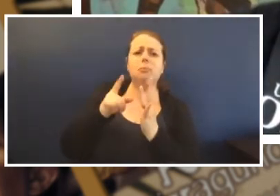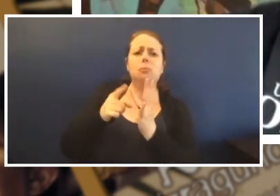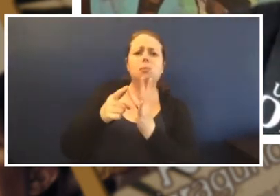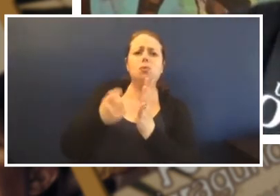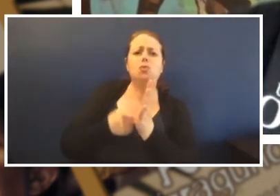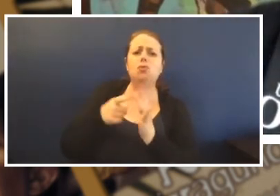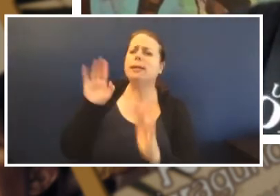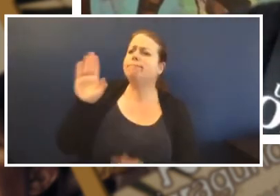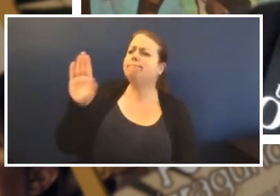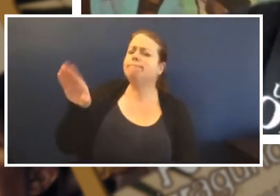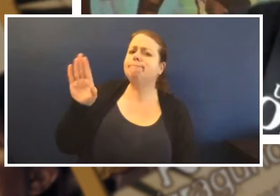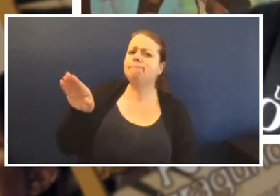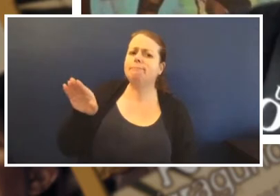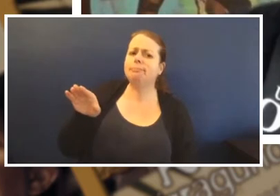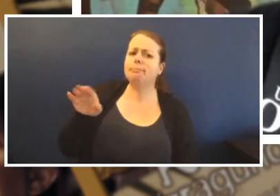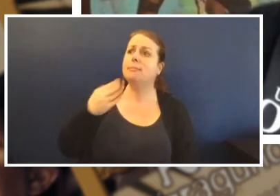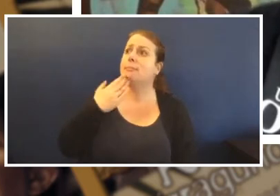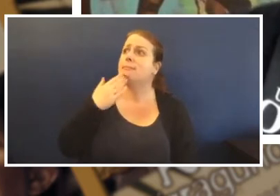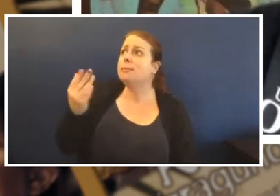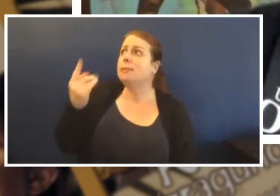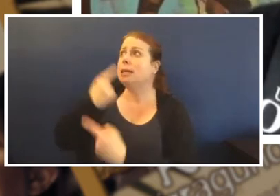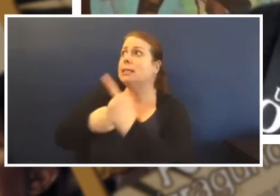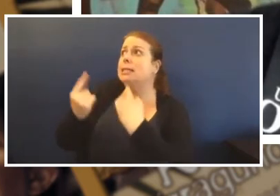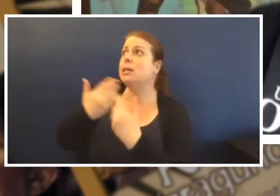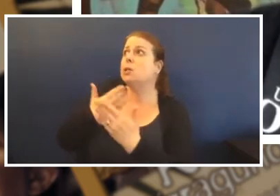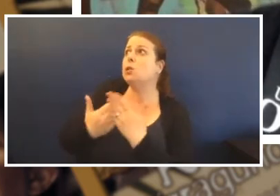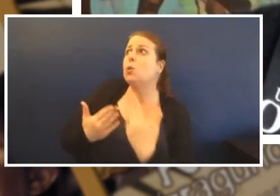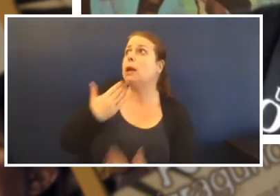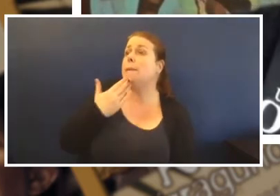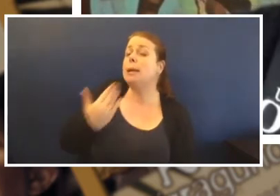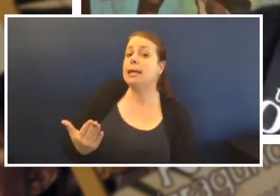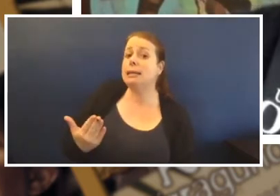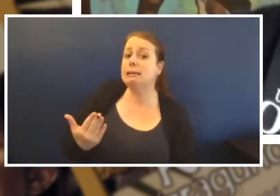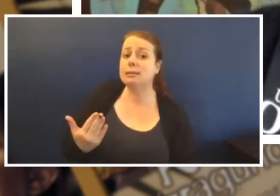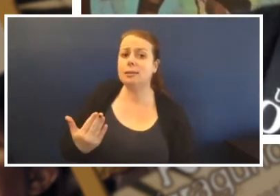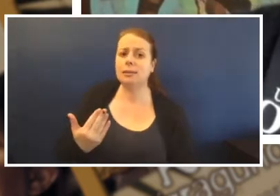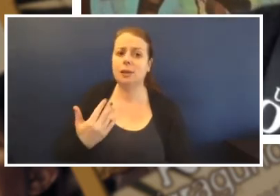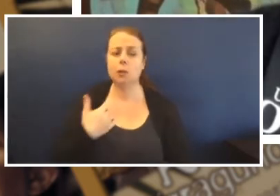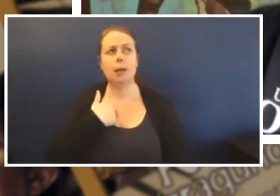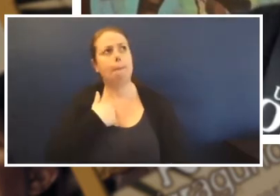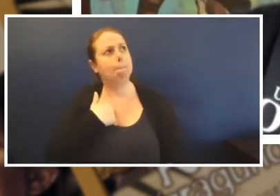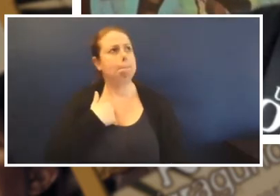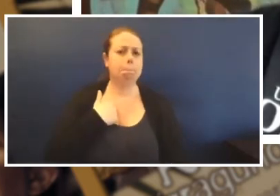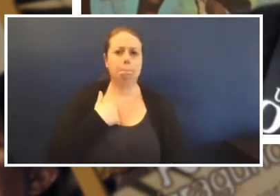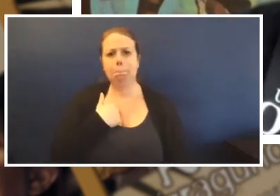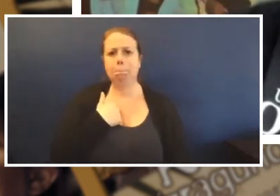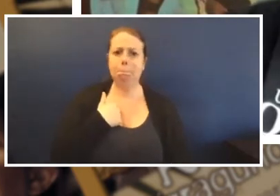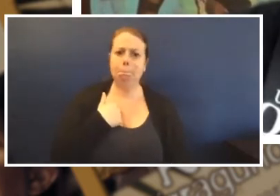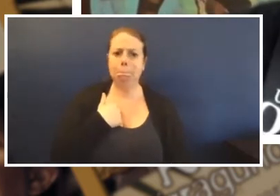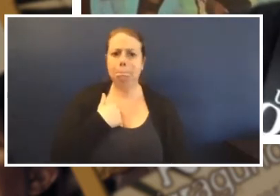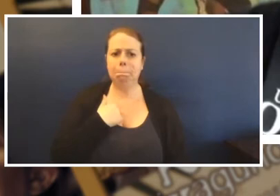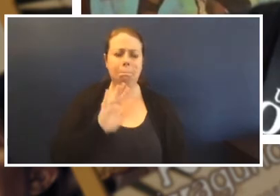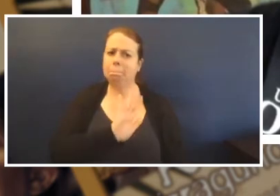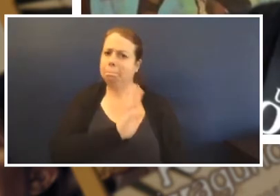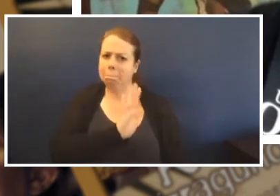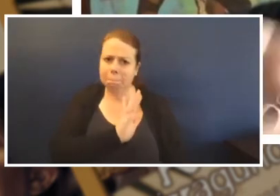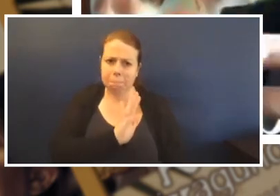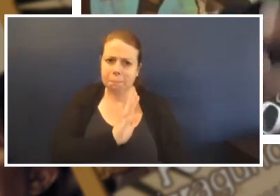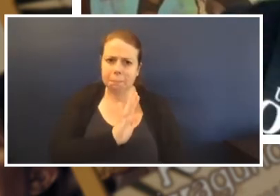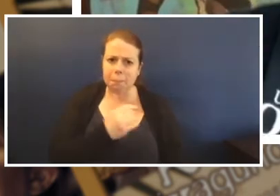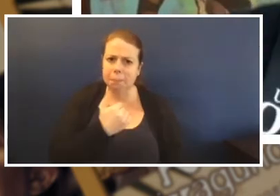can you give us a story please?' And I said, 'Now look I'm watching the footy',